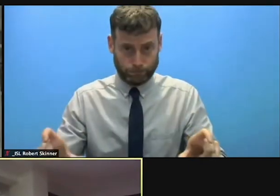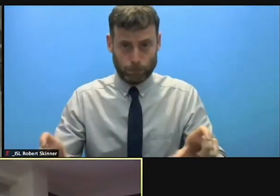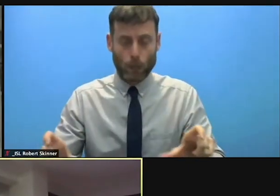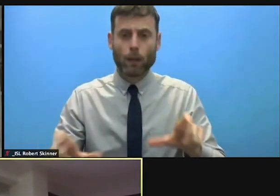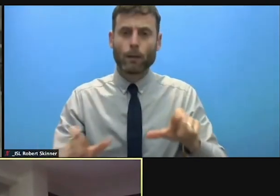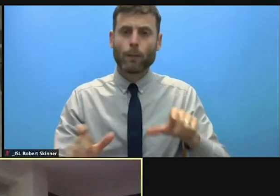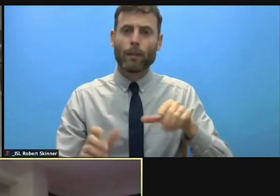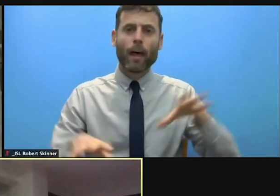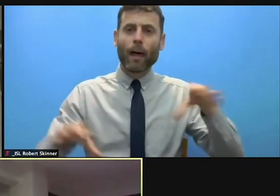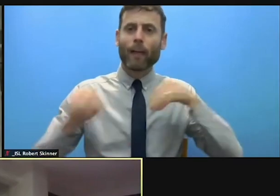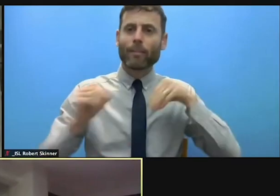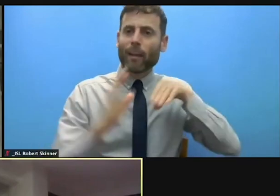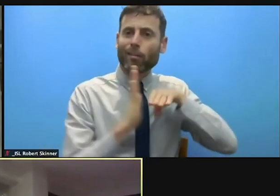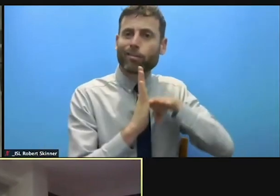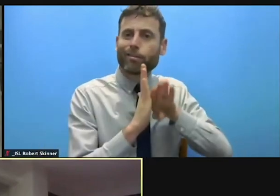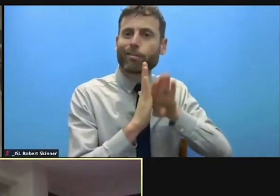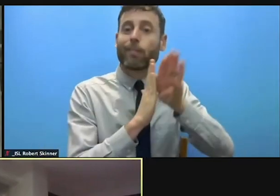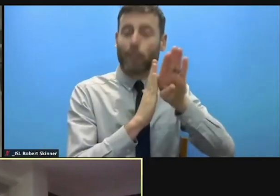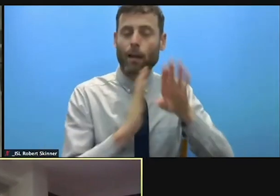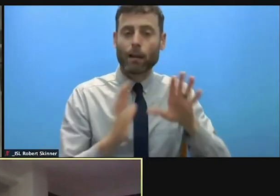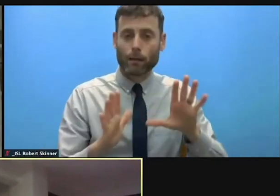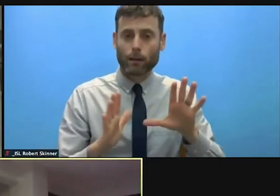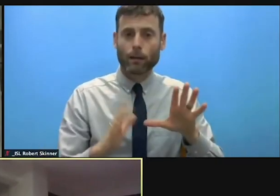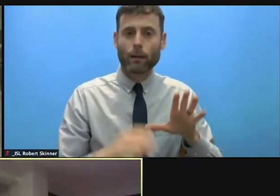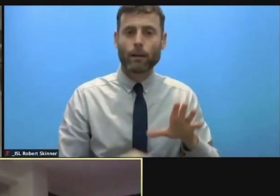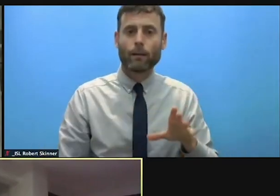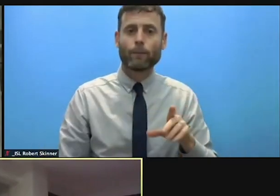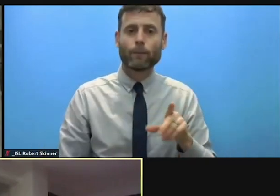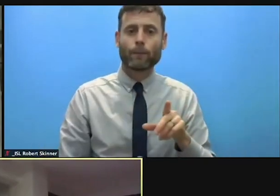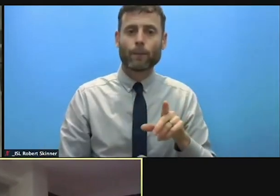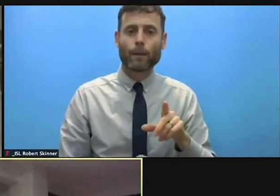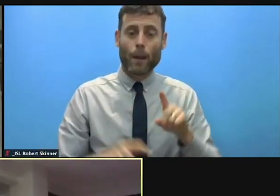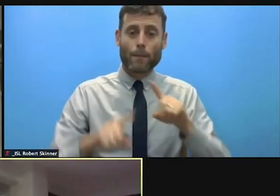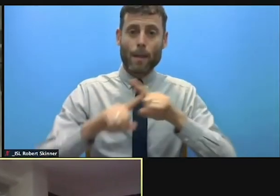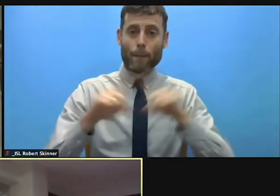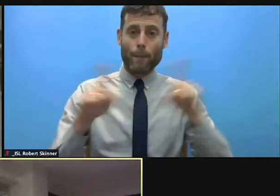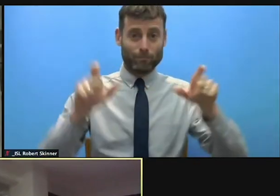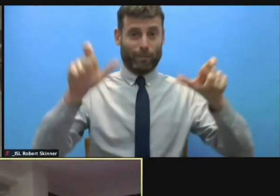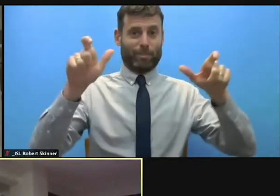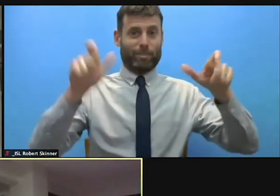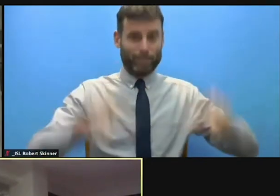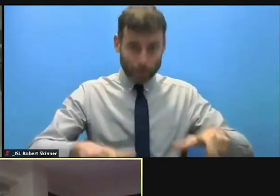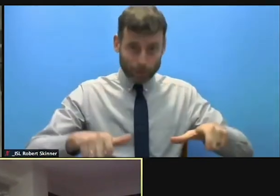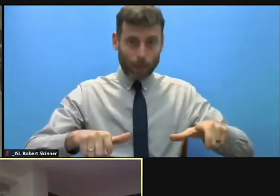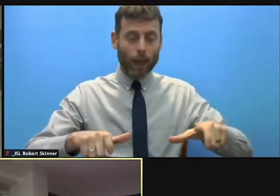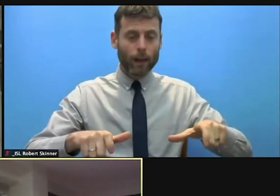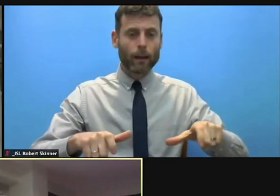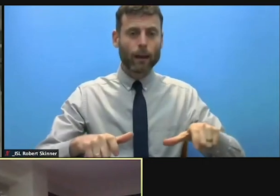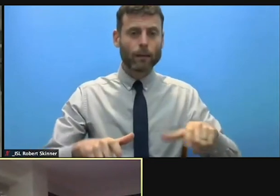of climate change, including adaptive movement that would have had the potential to minimize the